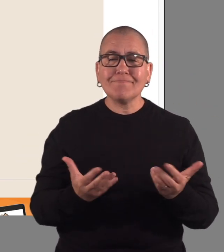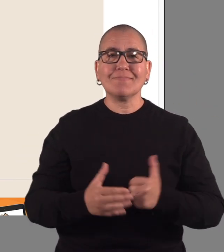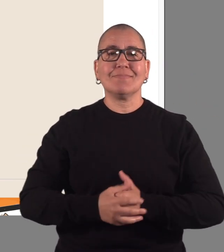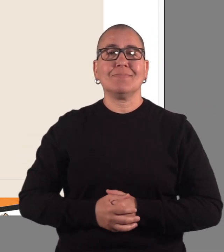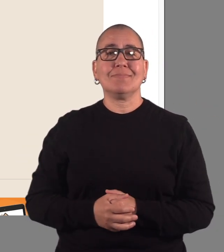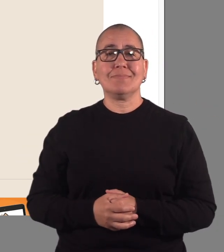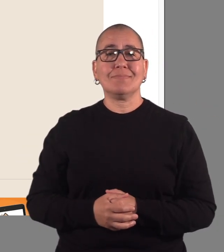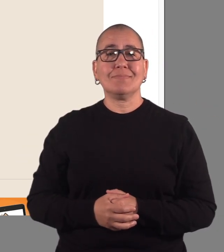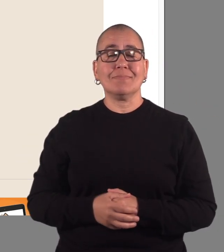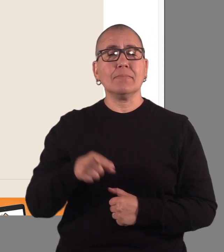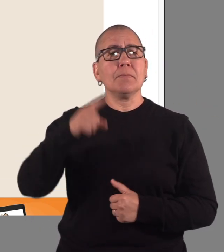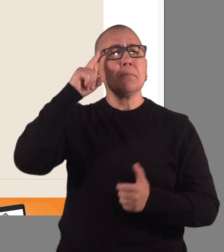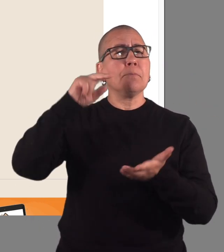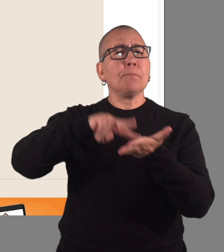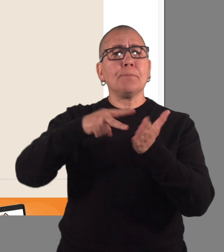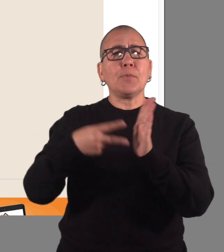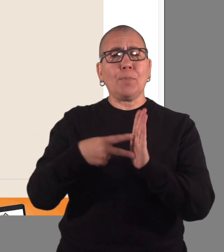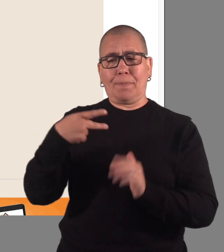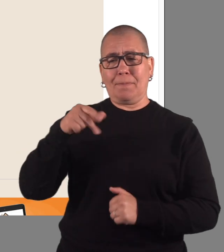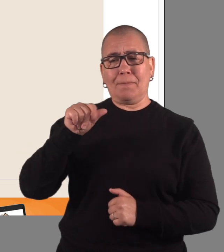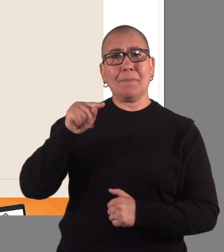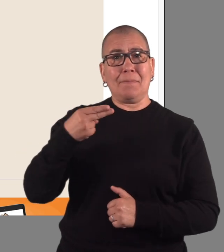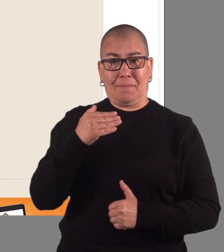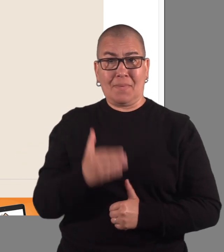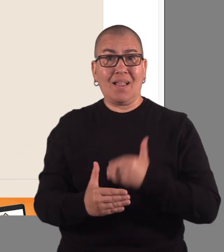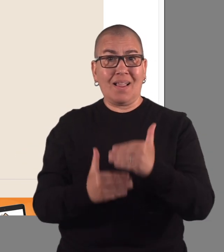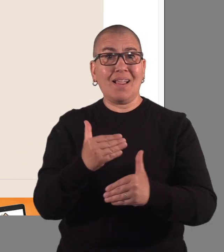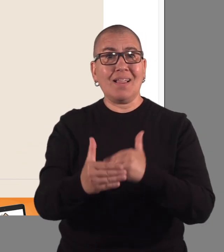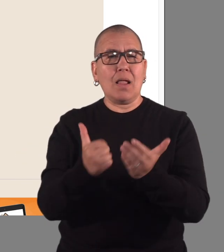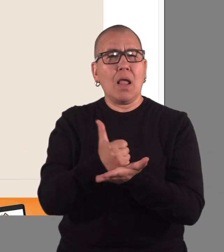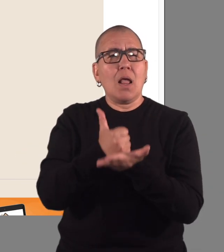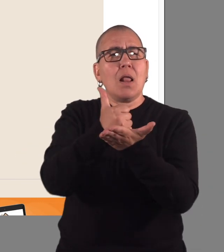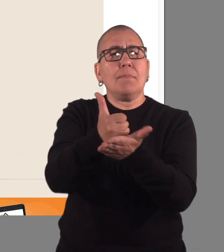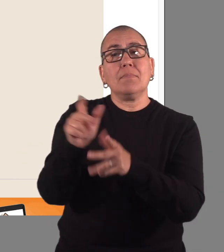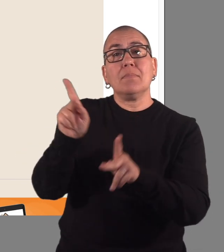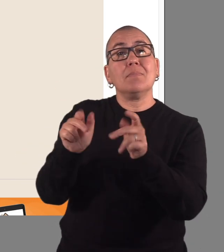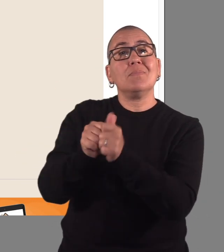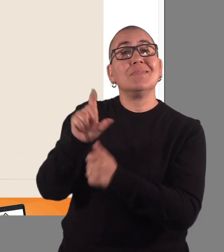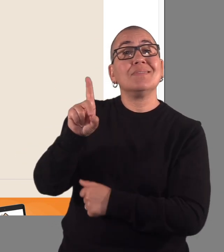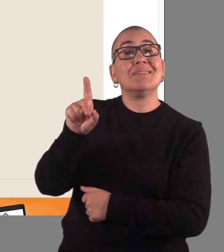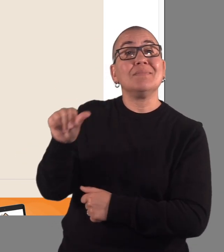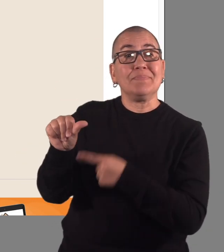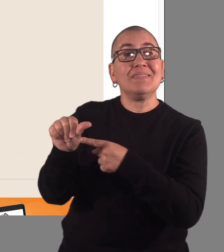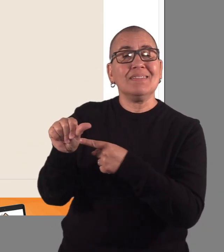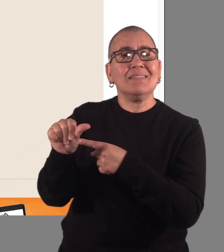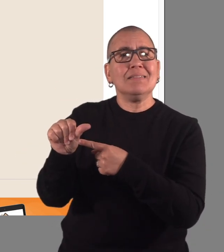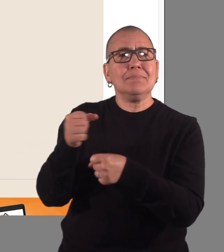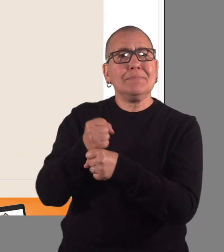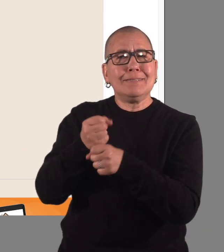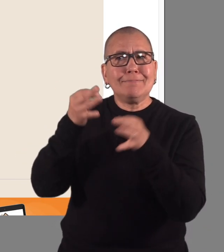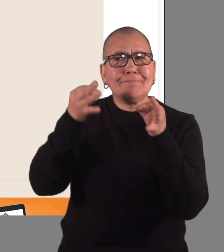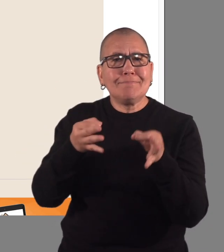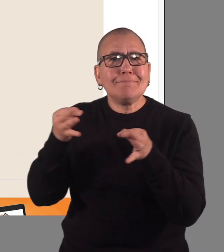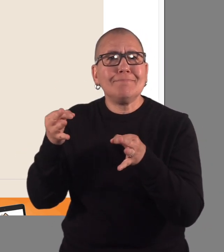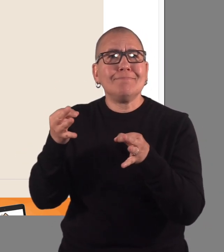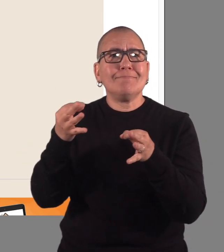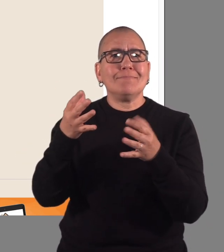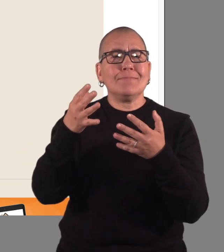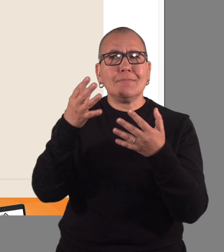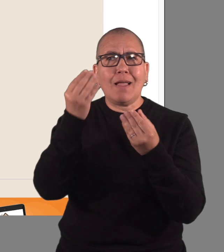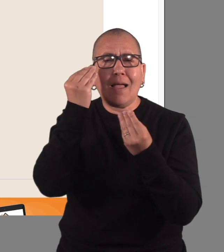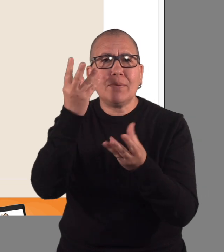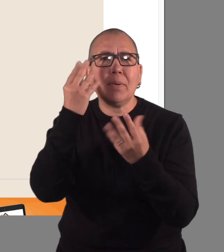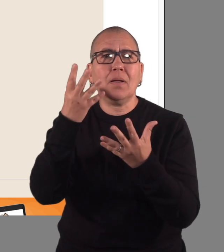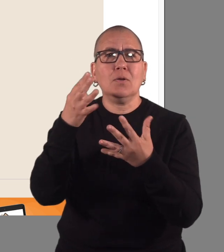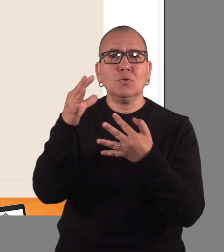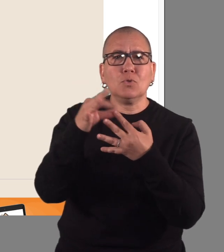The purpose of this path is to help people with disabilities make informed choices